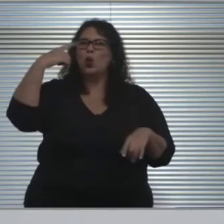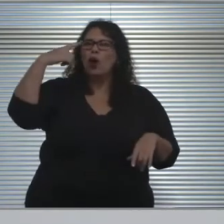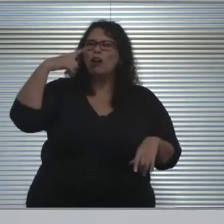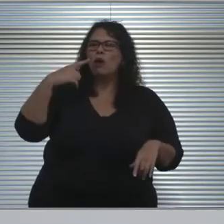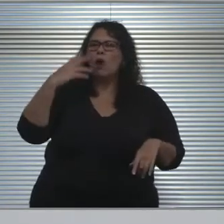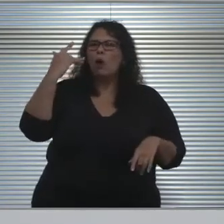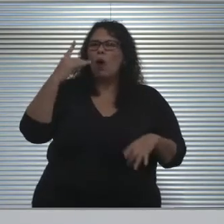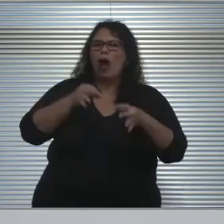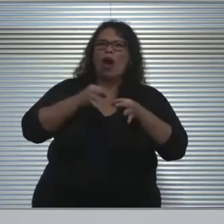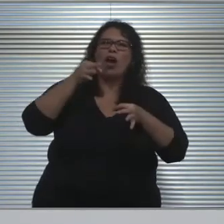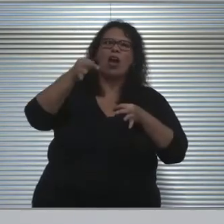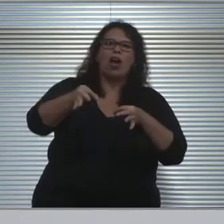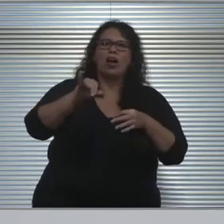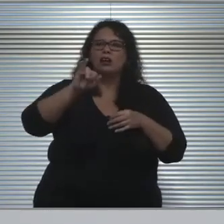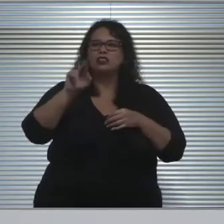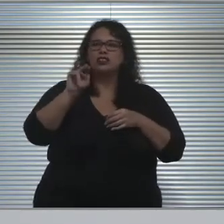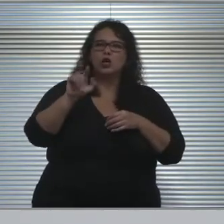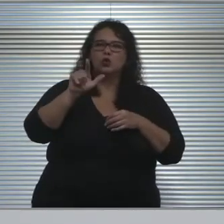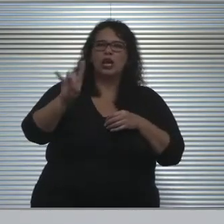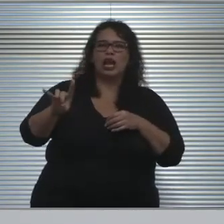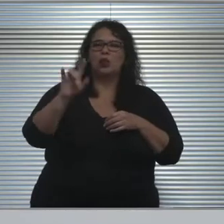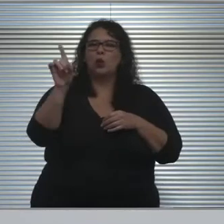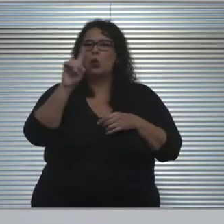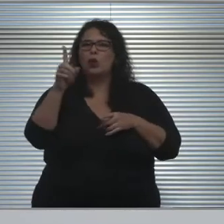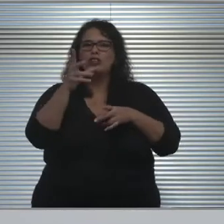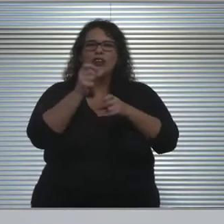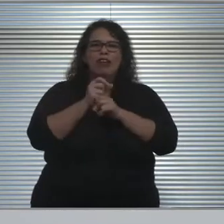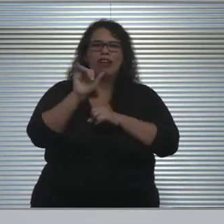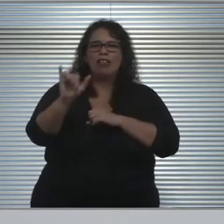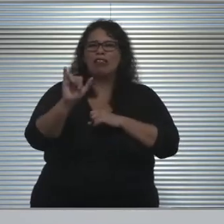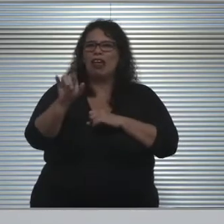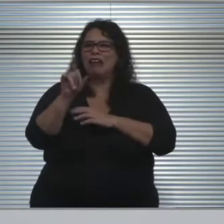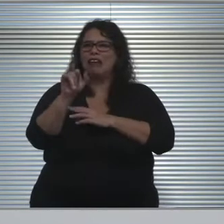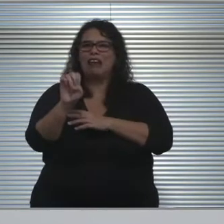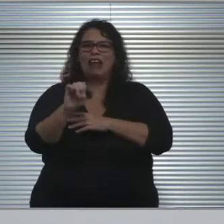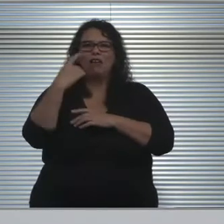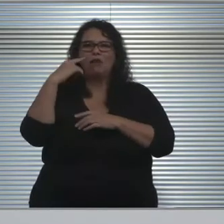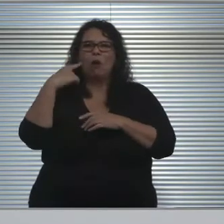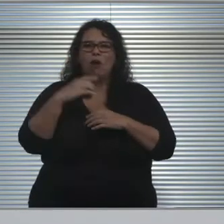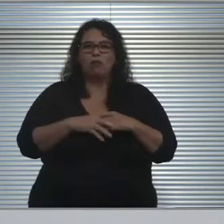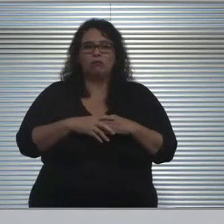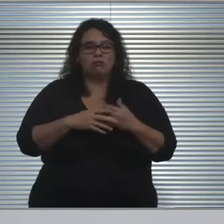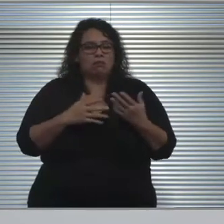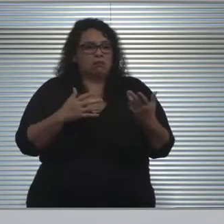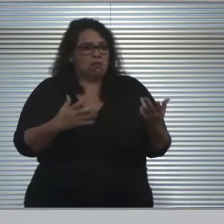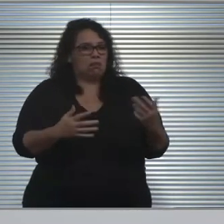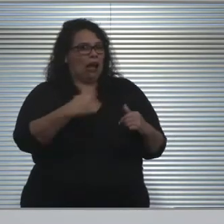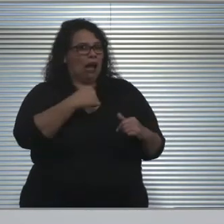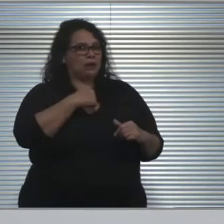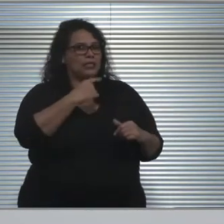Why this January 28th date? Where did you get it? And what is it for? And so I will say that that date we determined